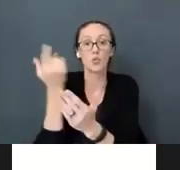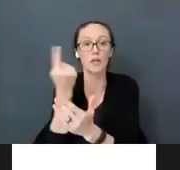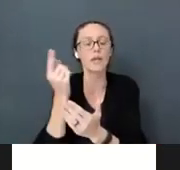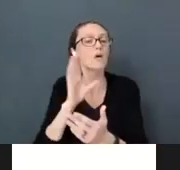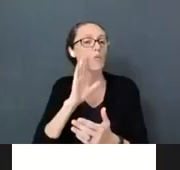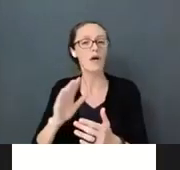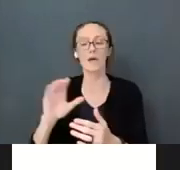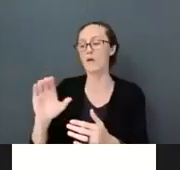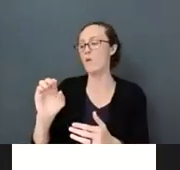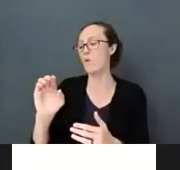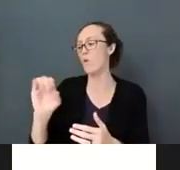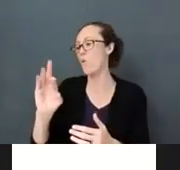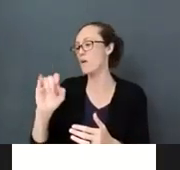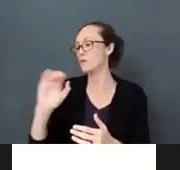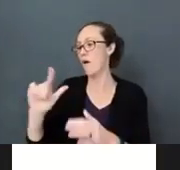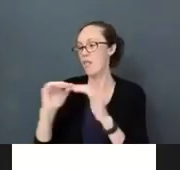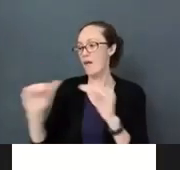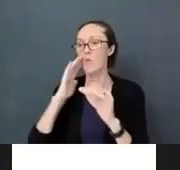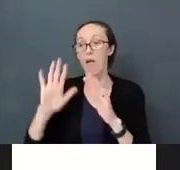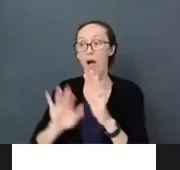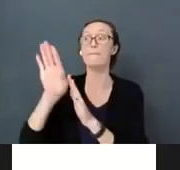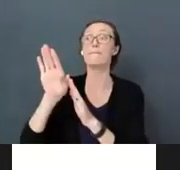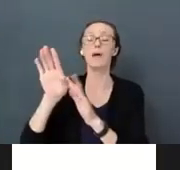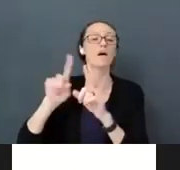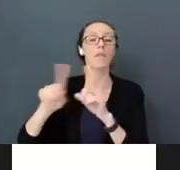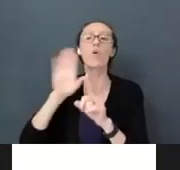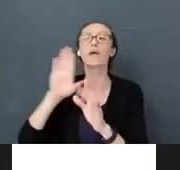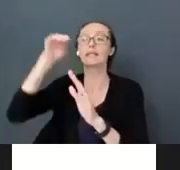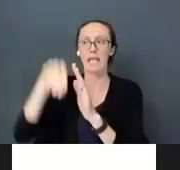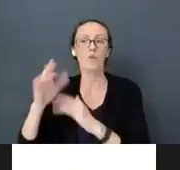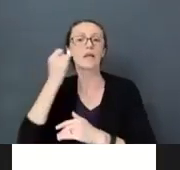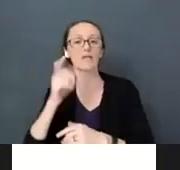back down quickly and it will stay down. Kids who are really stressful environment,